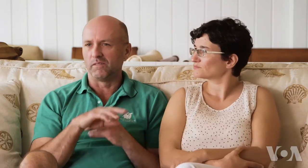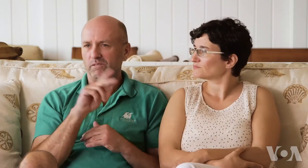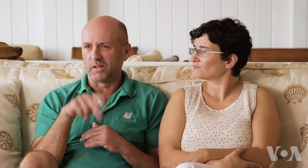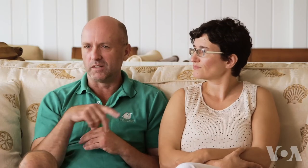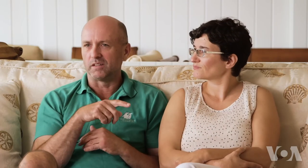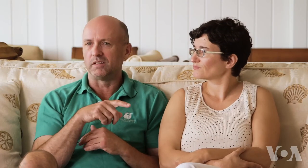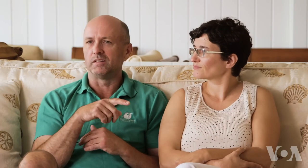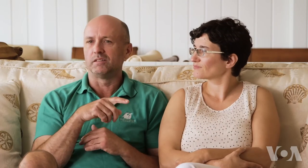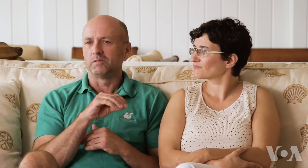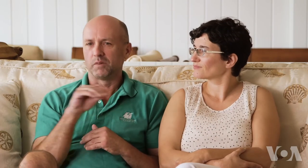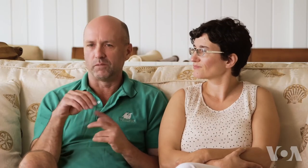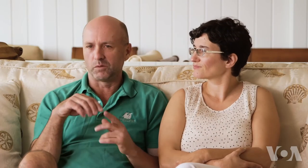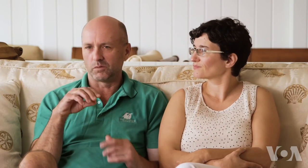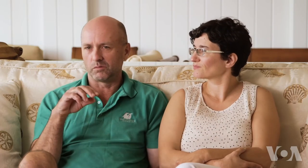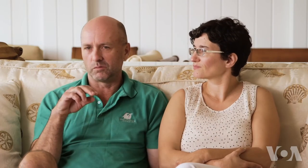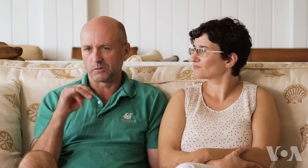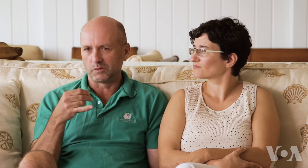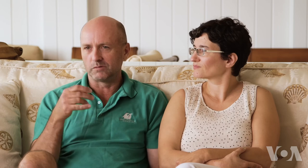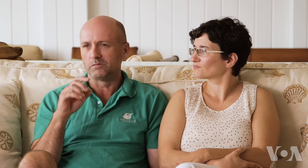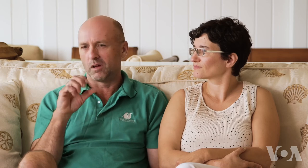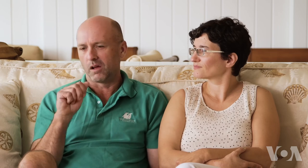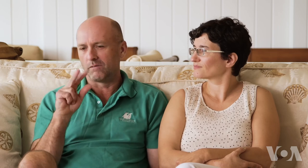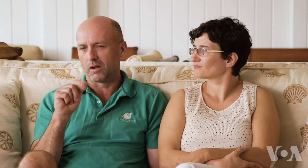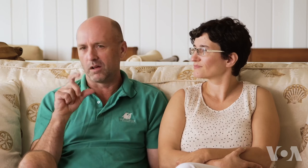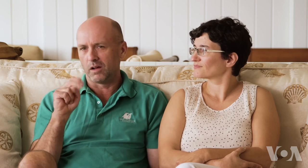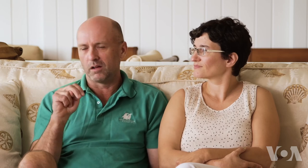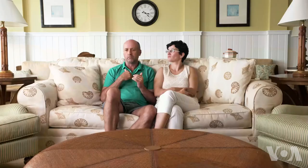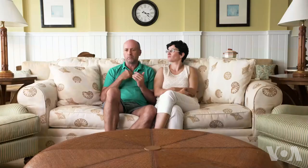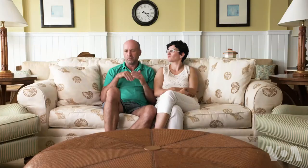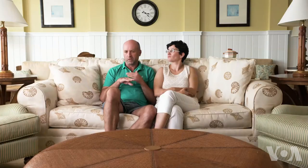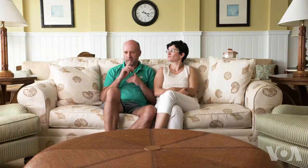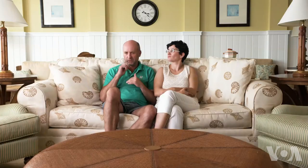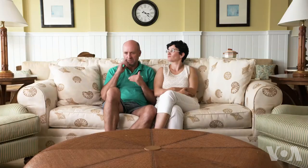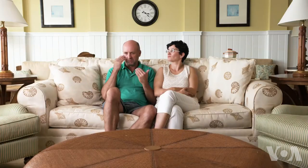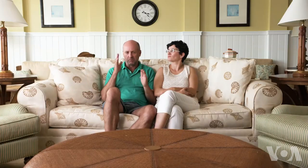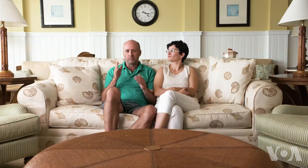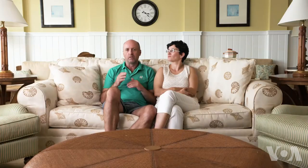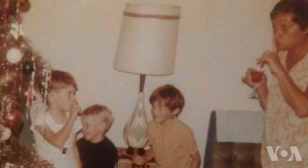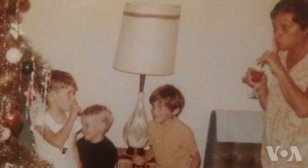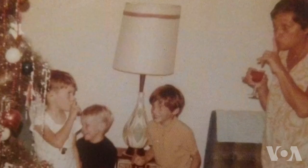I was born in Philadelphia, and then we moved to Avalon, New Jersey. I was born deaf without knowing the cause of it.